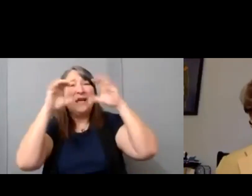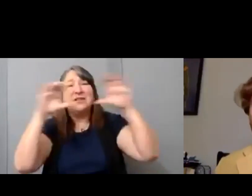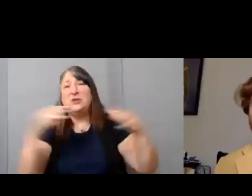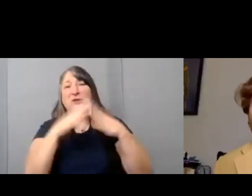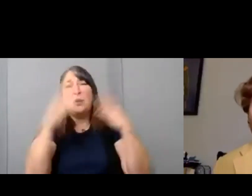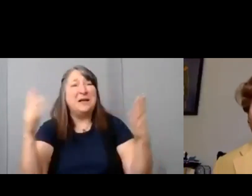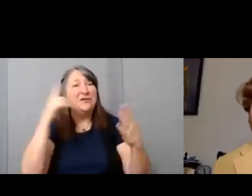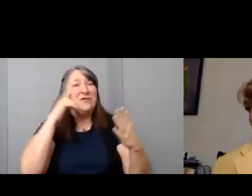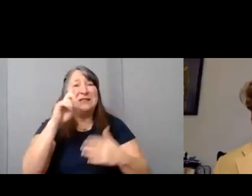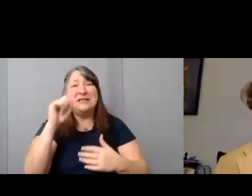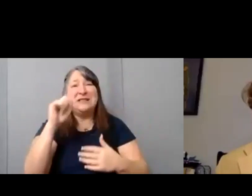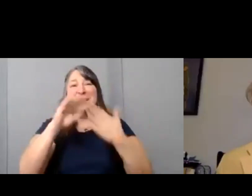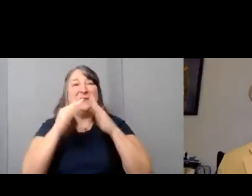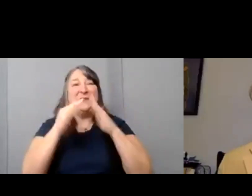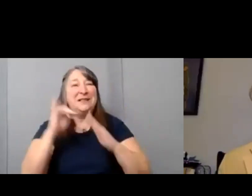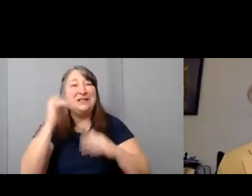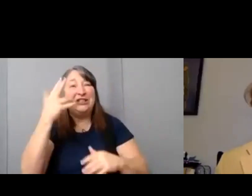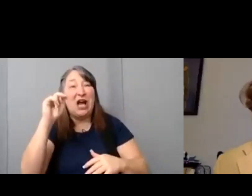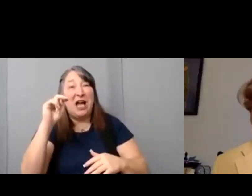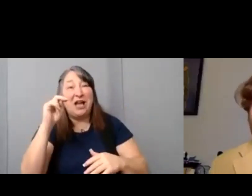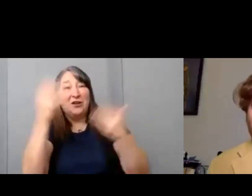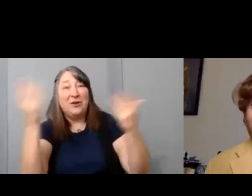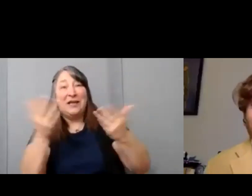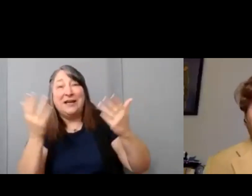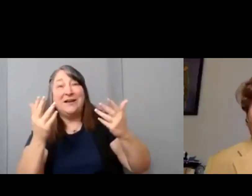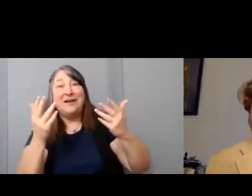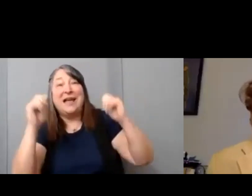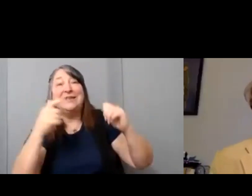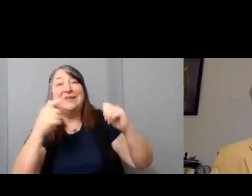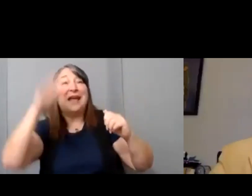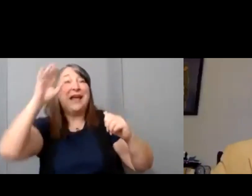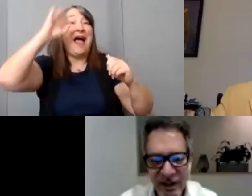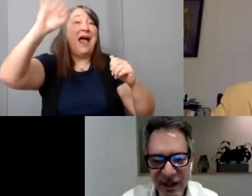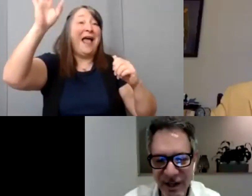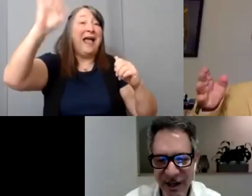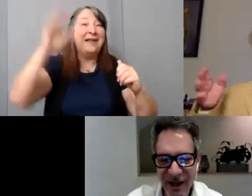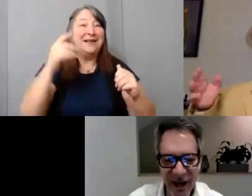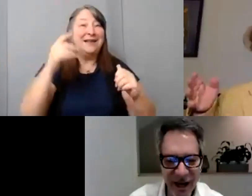disability community. John Paizis are you there? Can you come on and say a few words about Performing Art Studio West